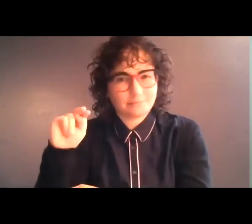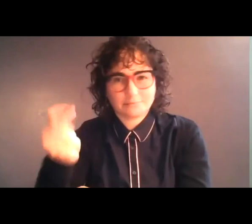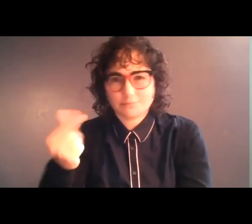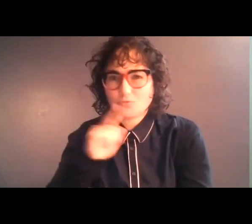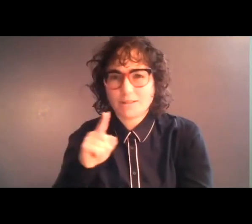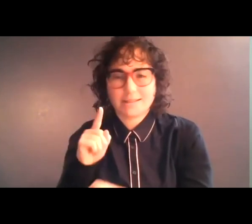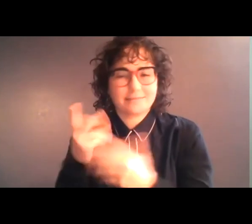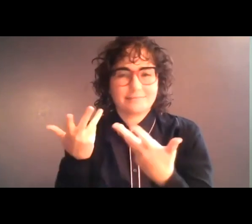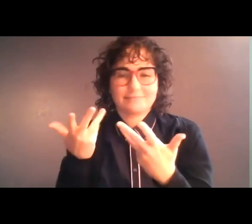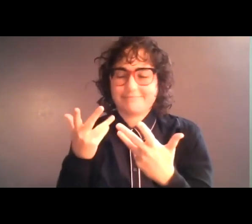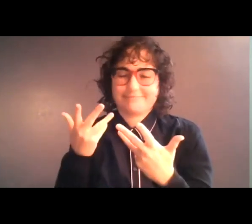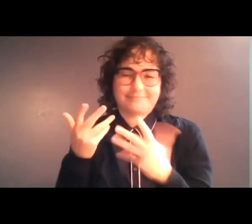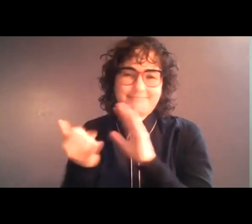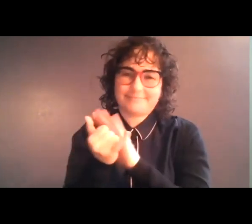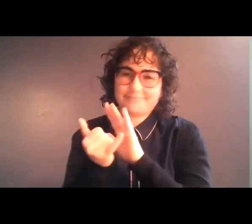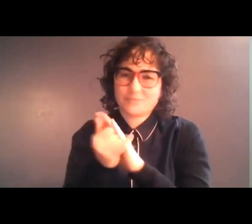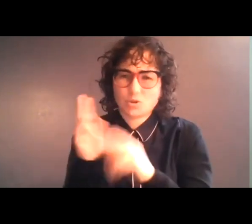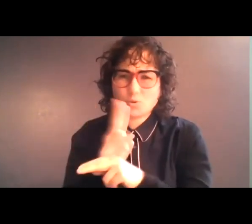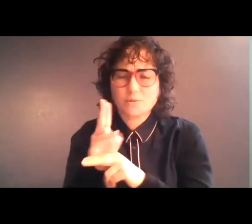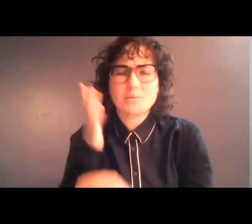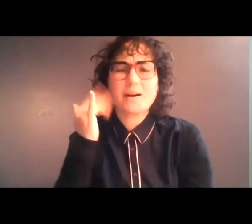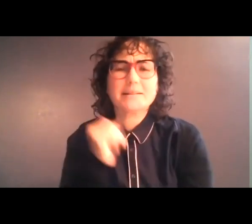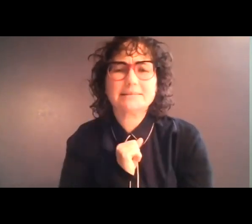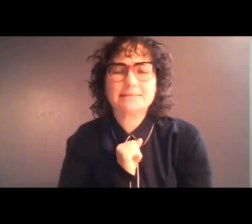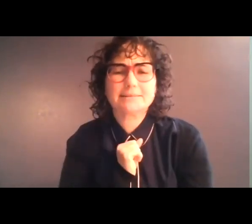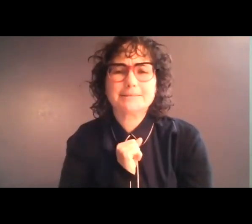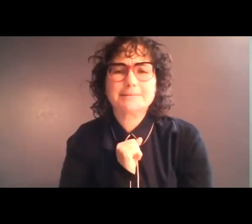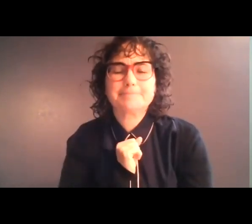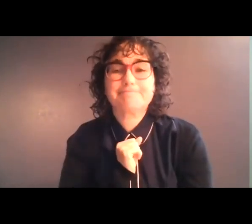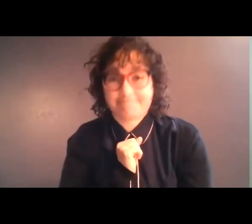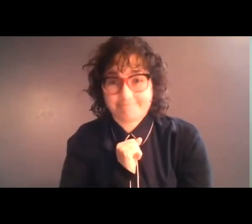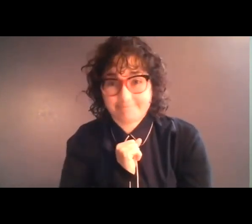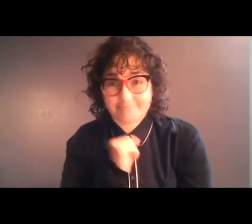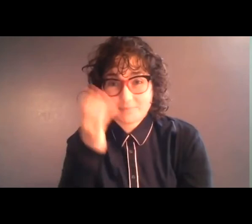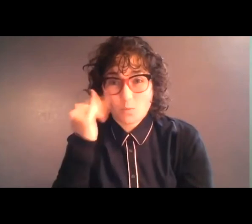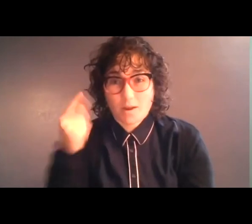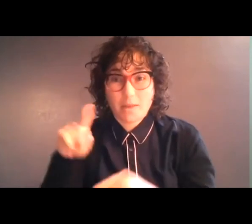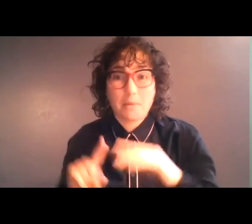to reality. Why -- why are they cropping up, eh? Because